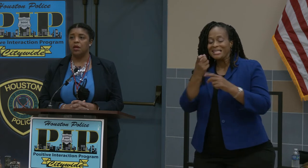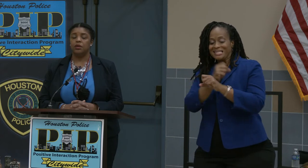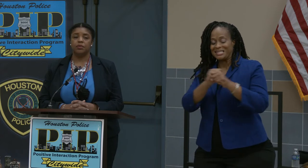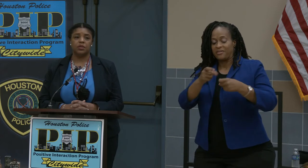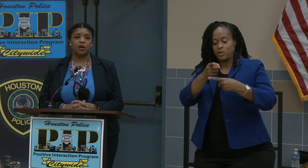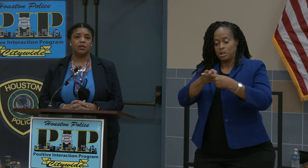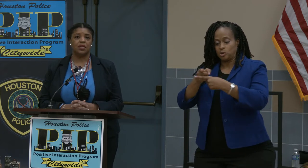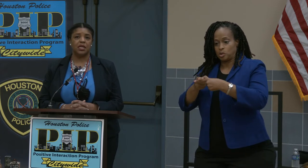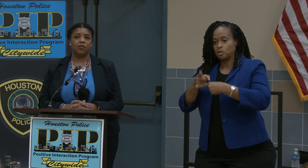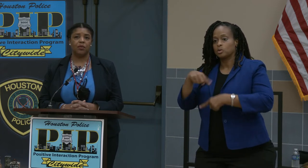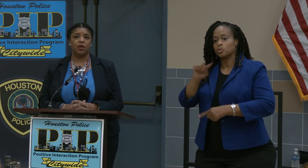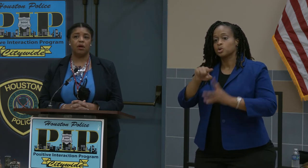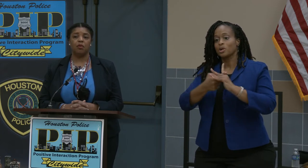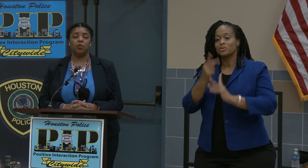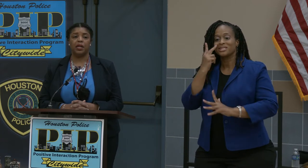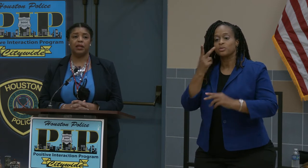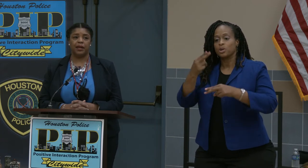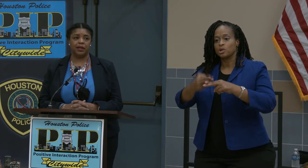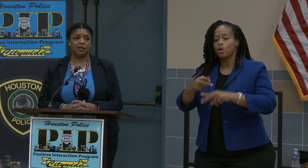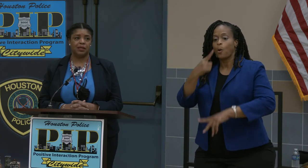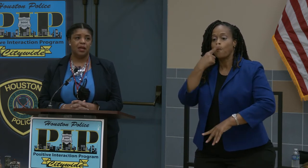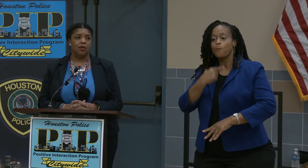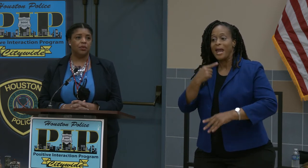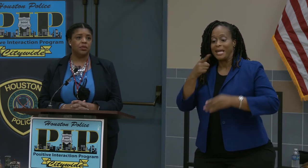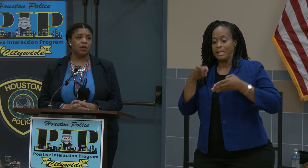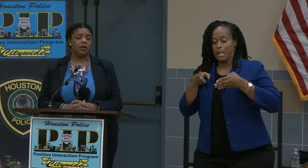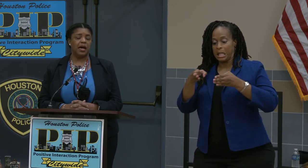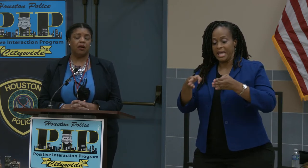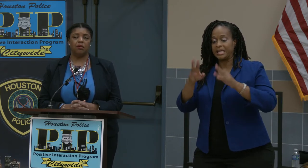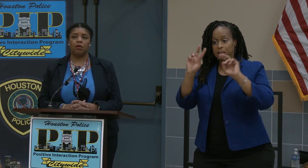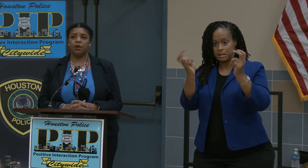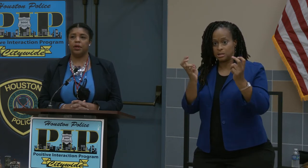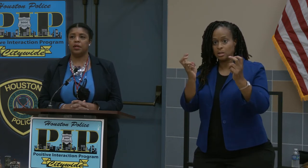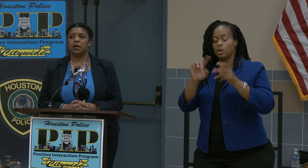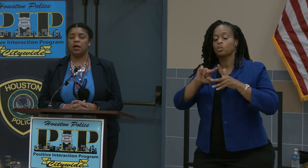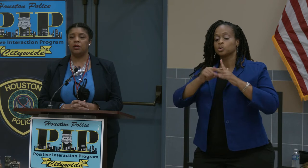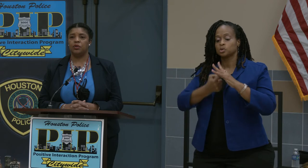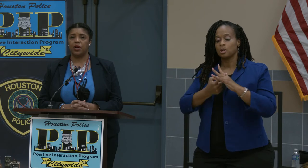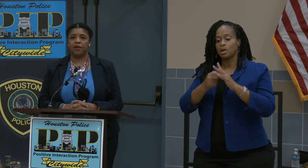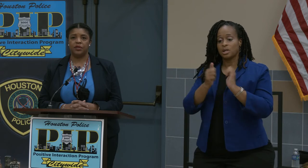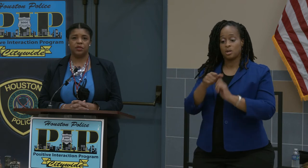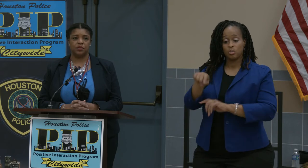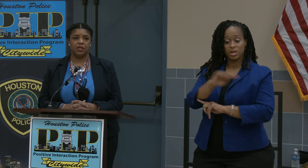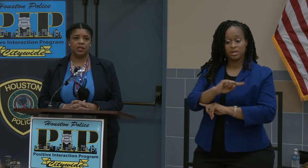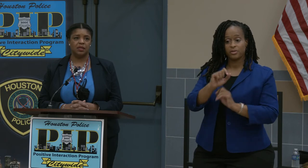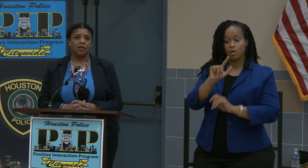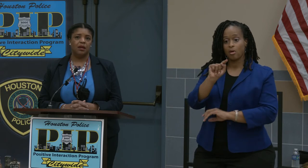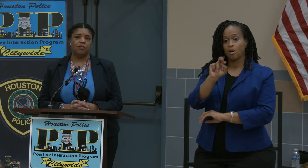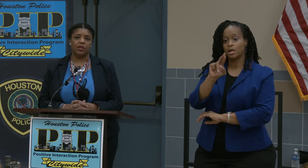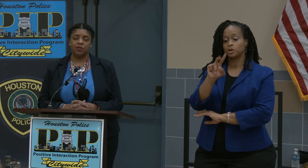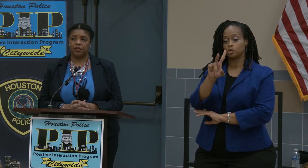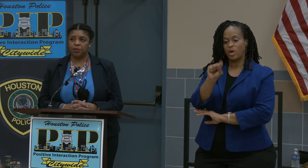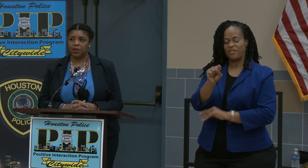you will start to see what we call red lanes. We'll start out on Travis Street, and complete